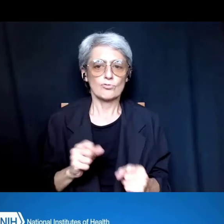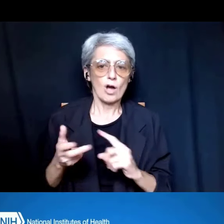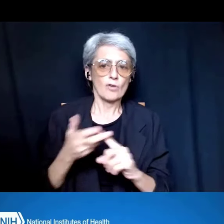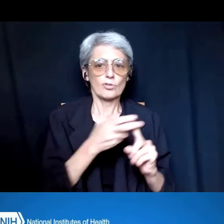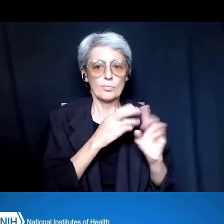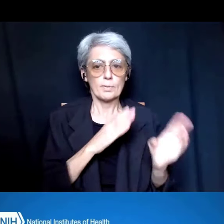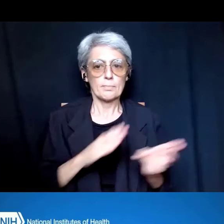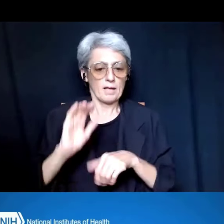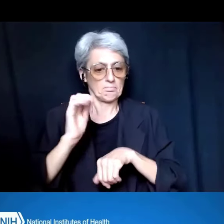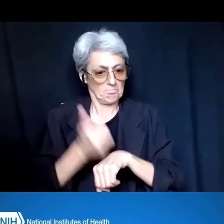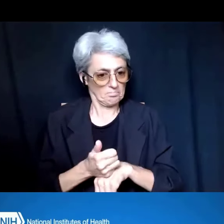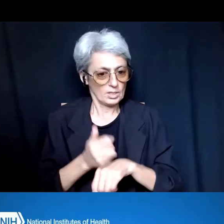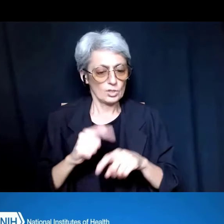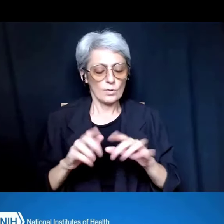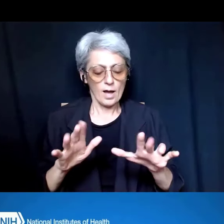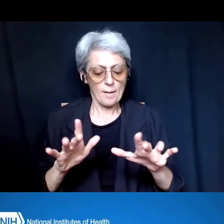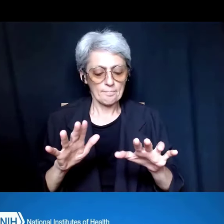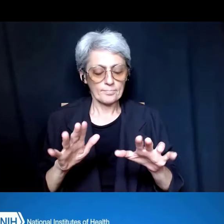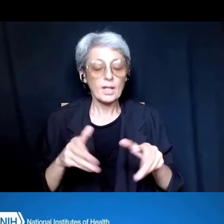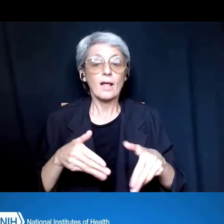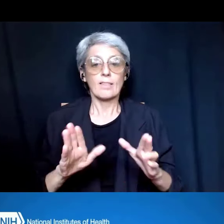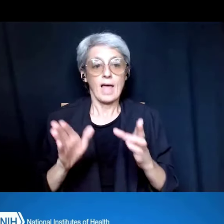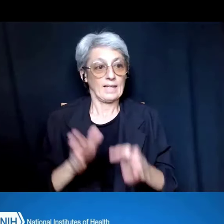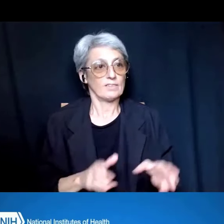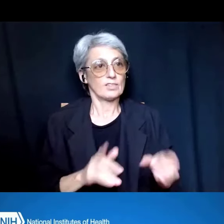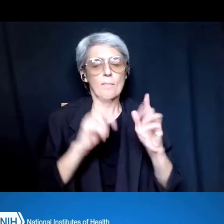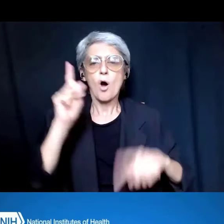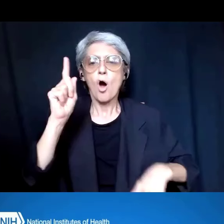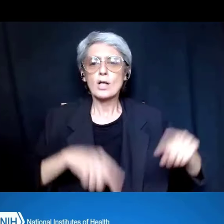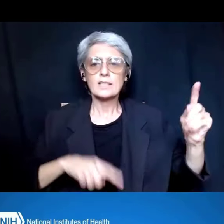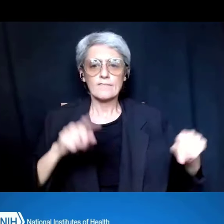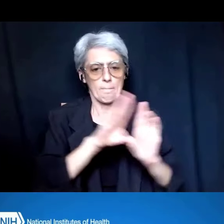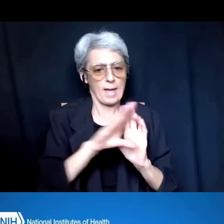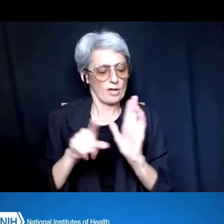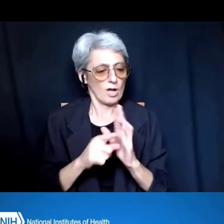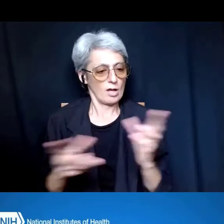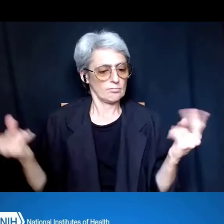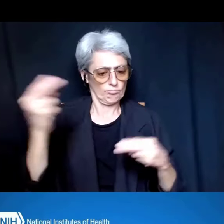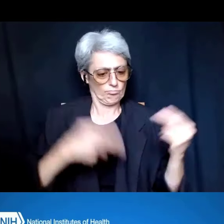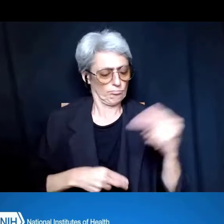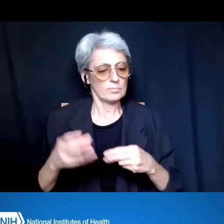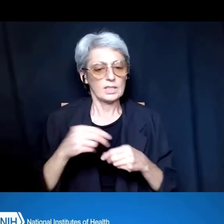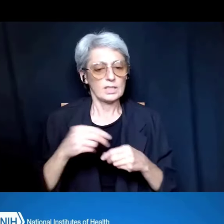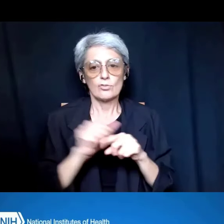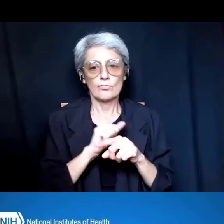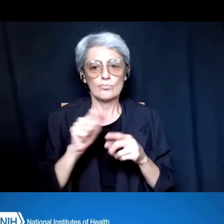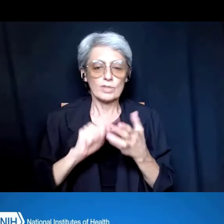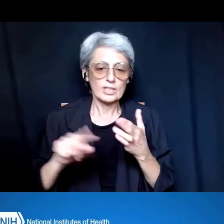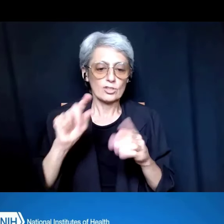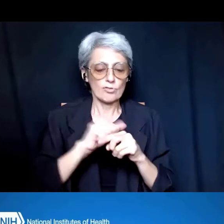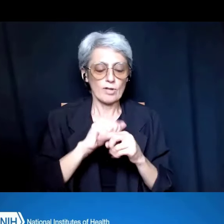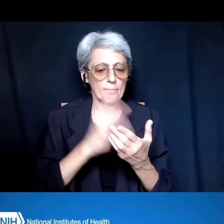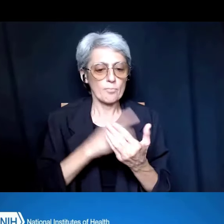to allow individuals from all backgrounds to participate in the research training program, and so we're going to just treat them similarly